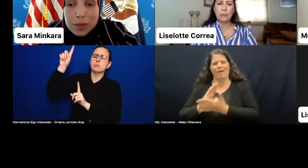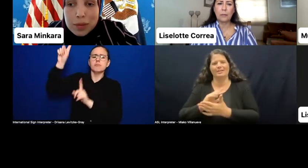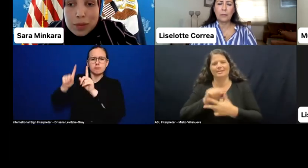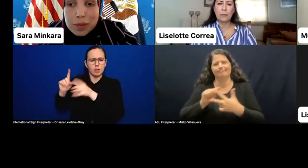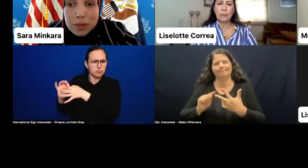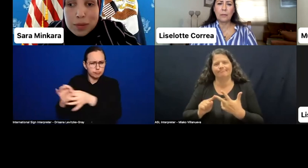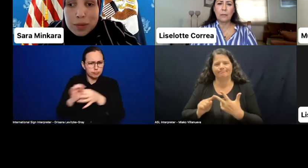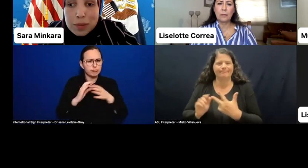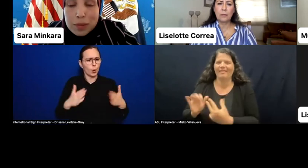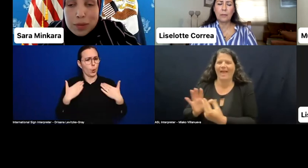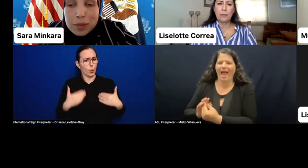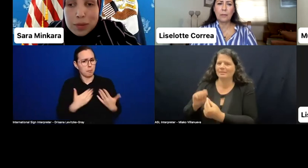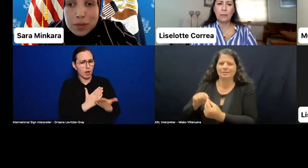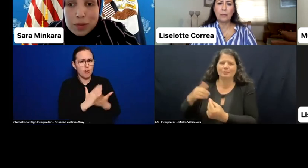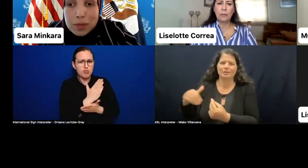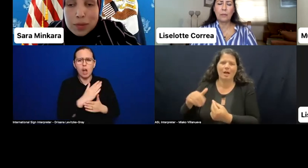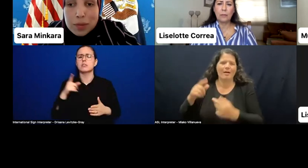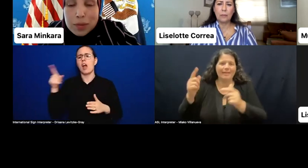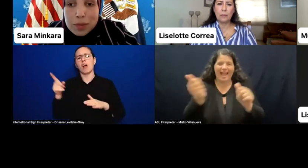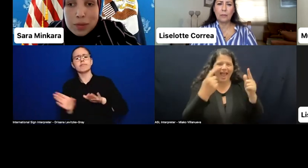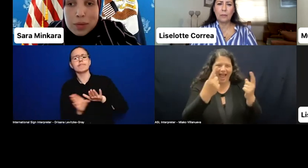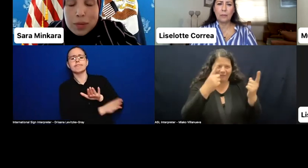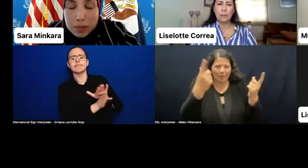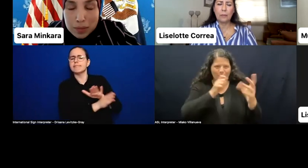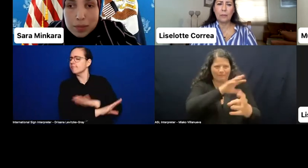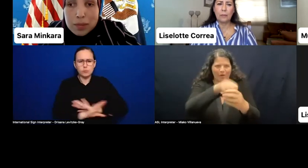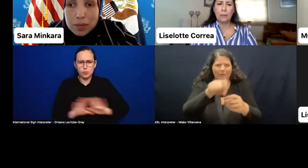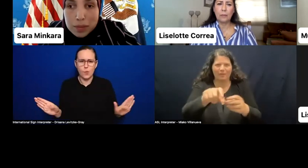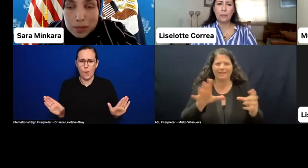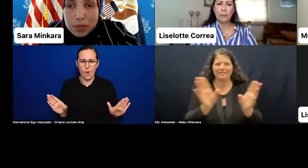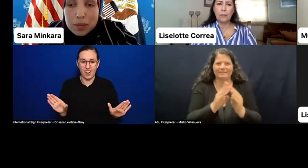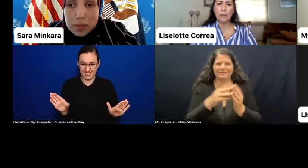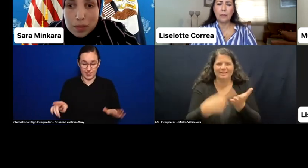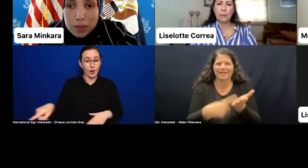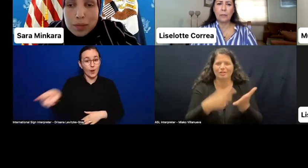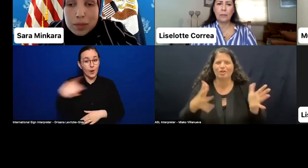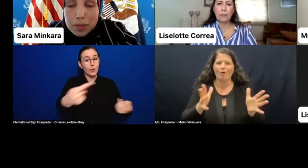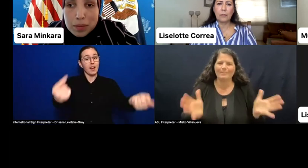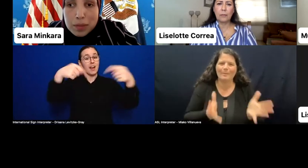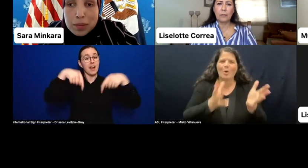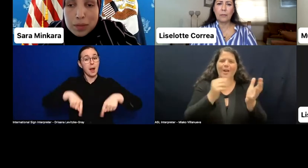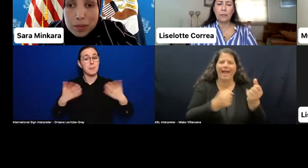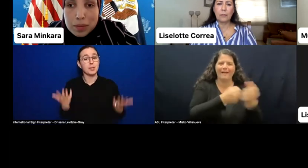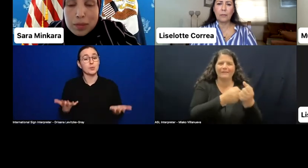is already engaged on the promoting and advocating for the human rights of persons with disabilities.